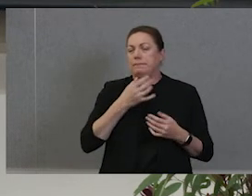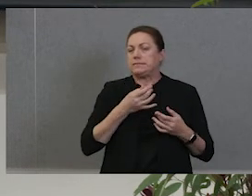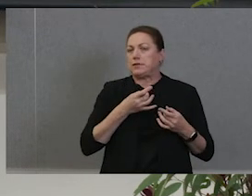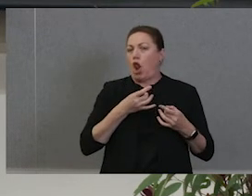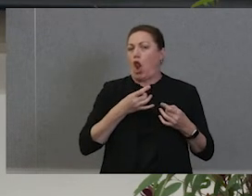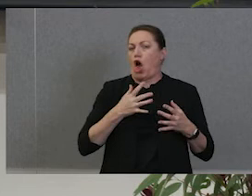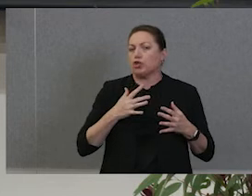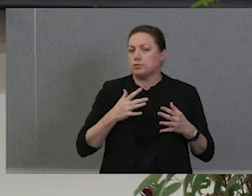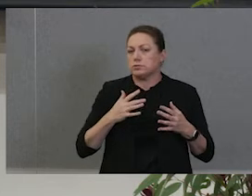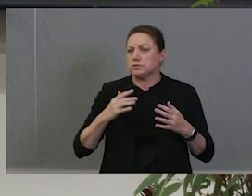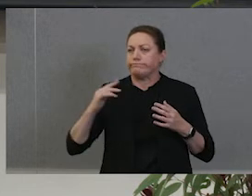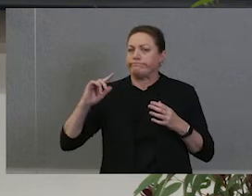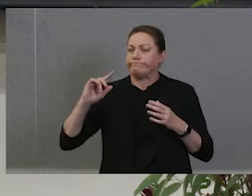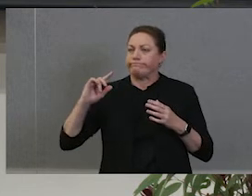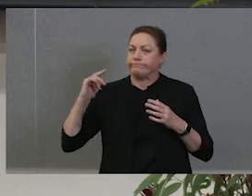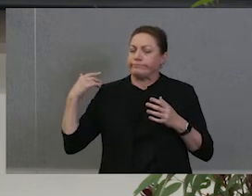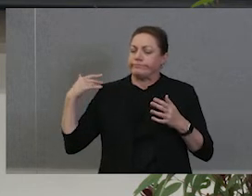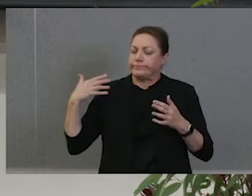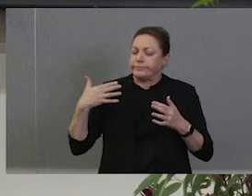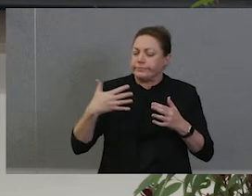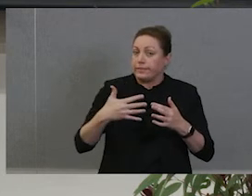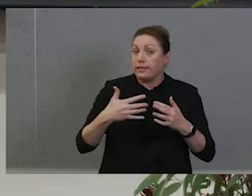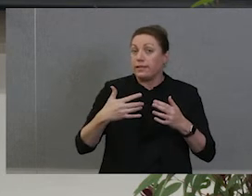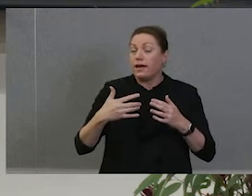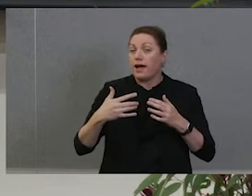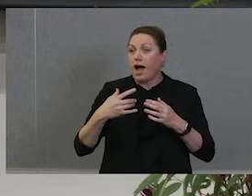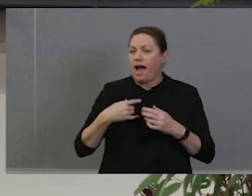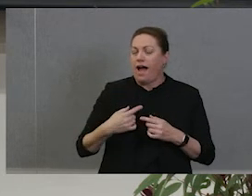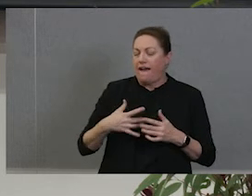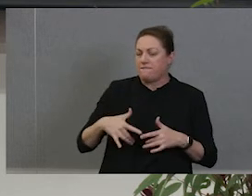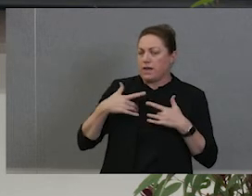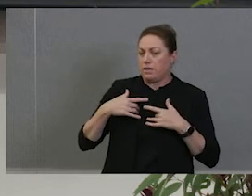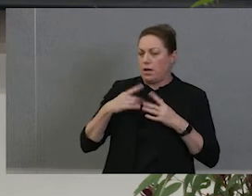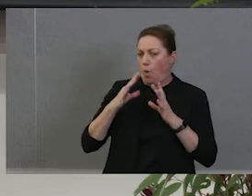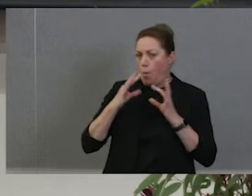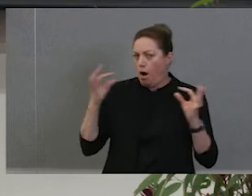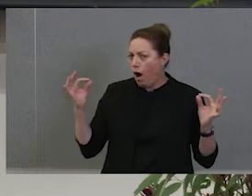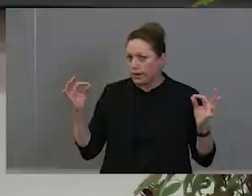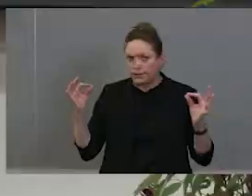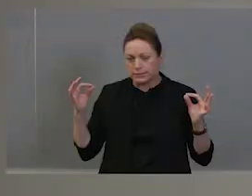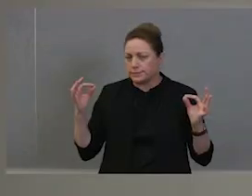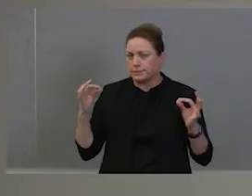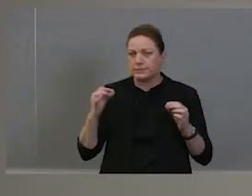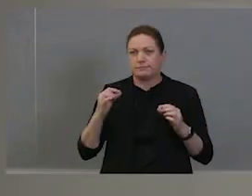that it went all quiet long before the COVID-19 came. That brave